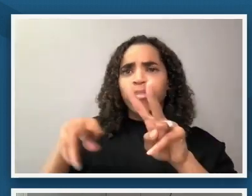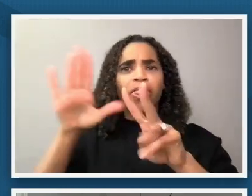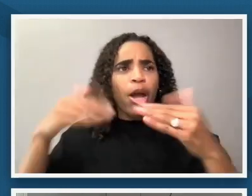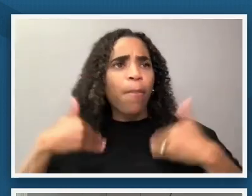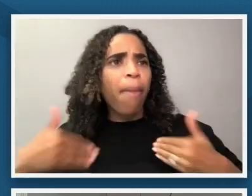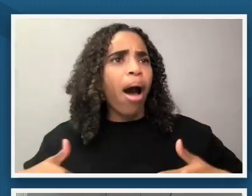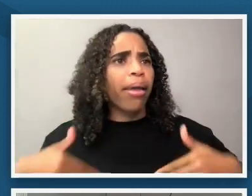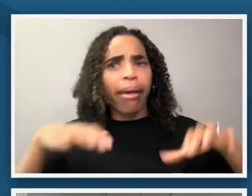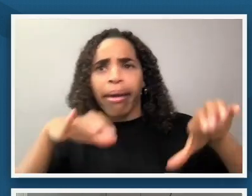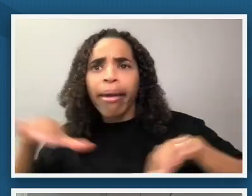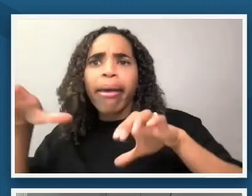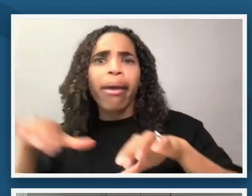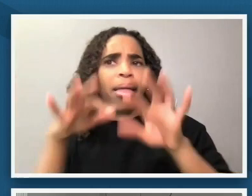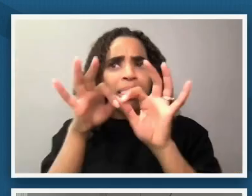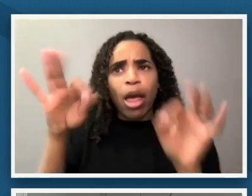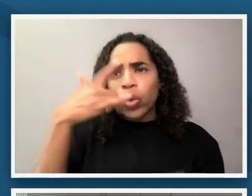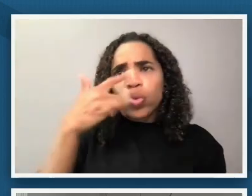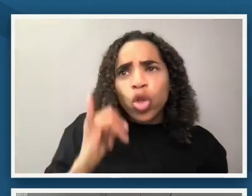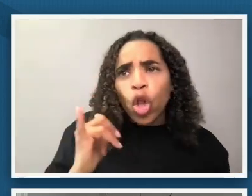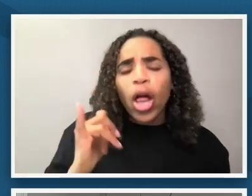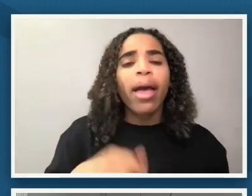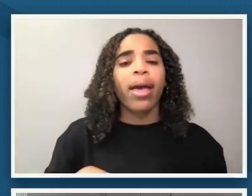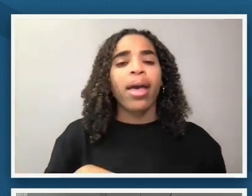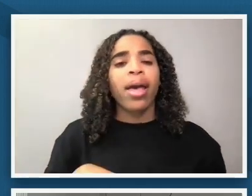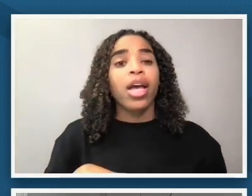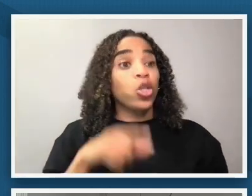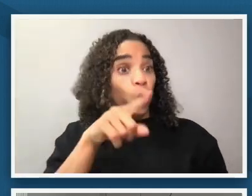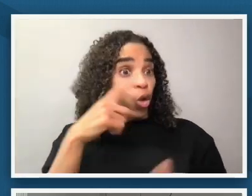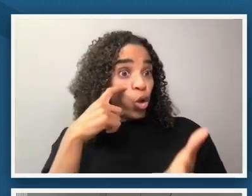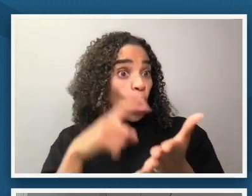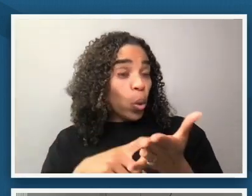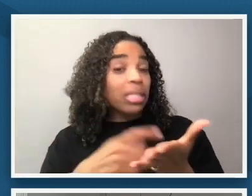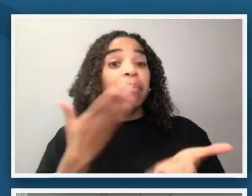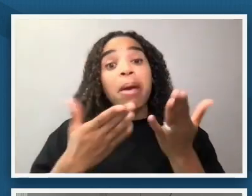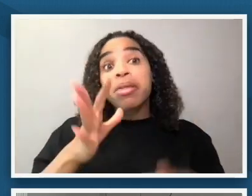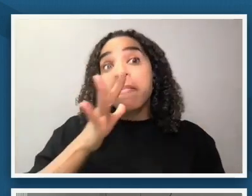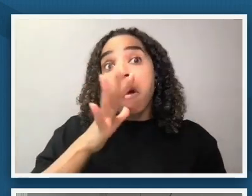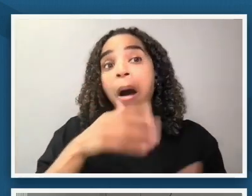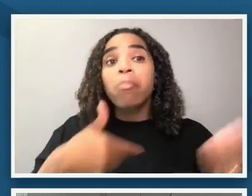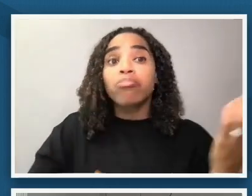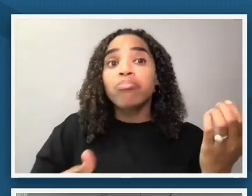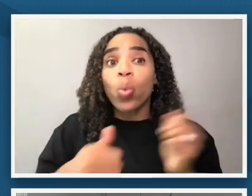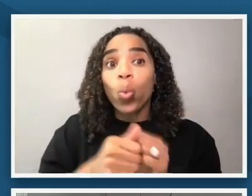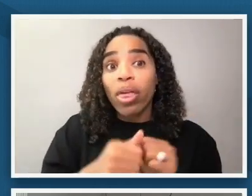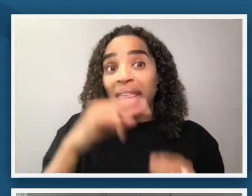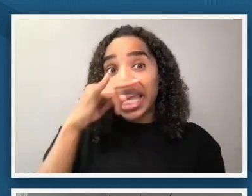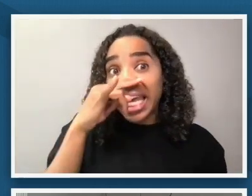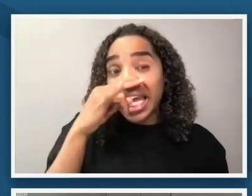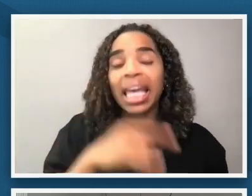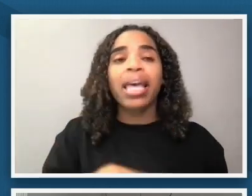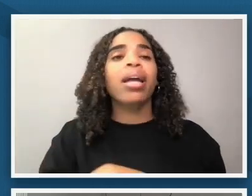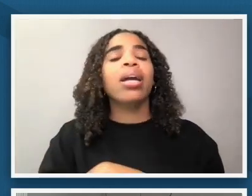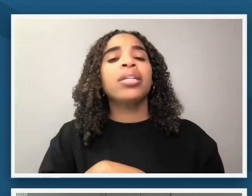just want to note that folks are noticing maybe a mother holding a child